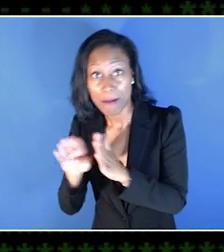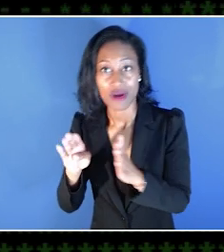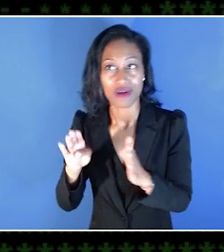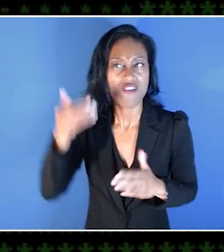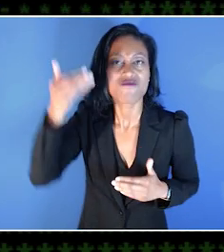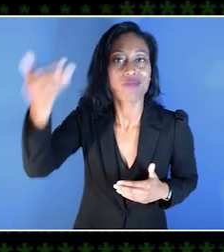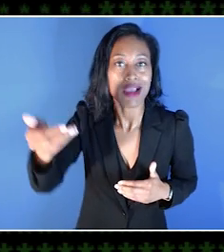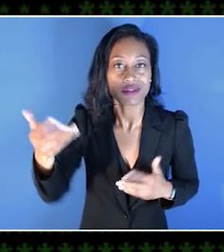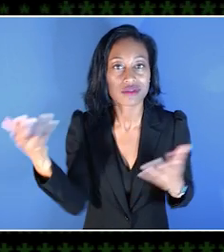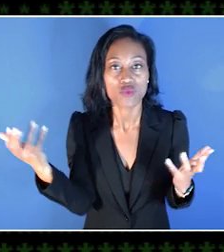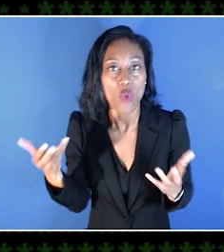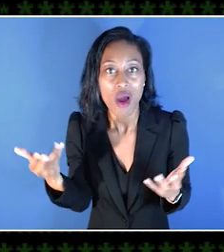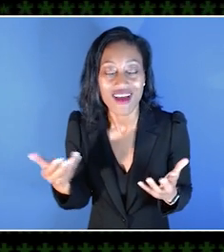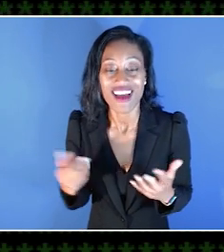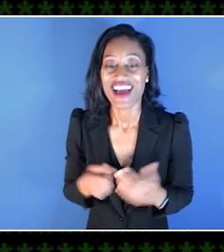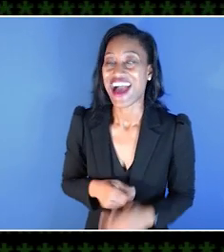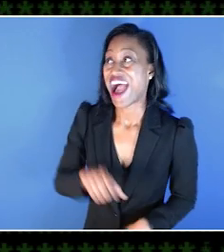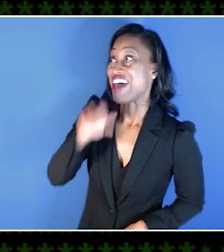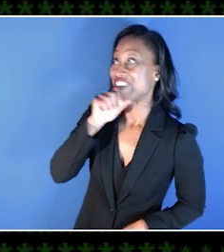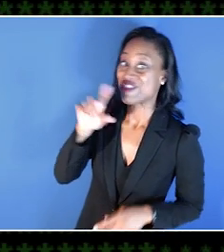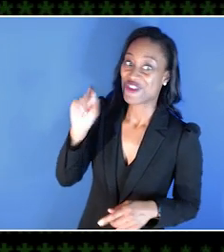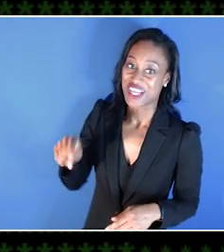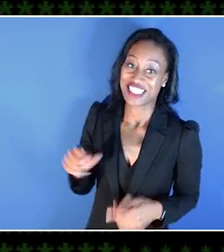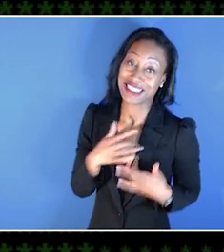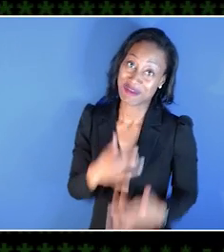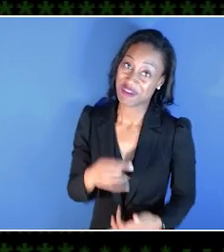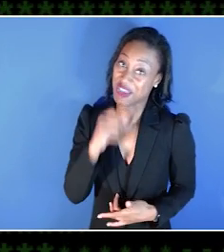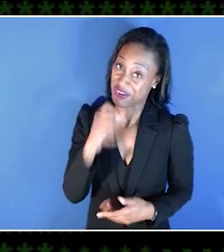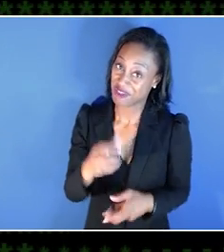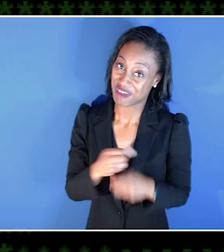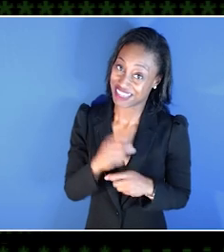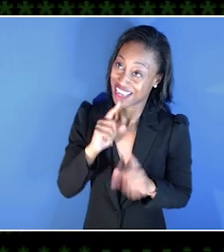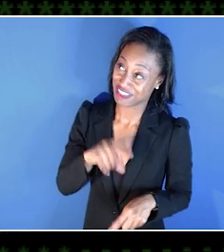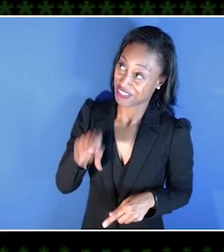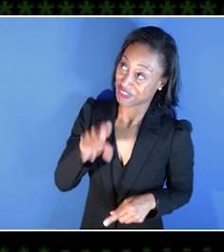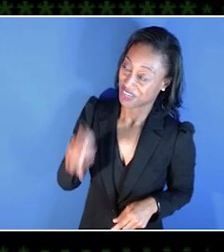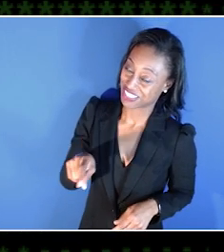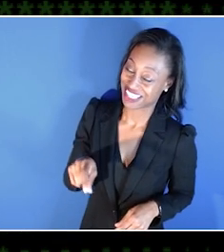because I so rarely get to answer it, but today I get to answer it.